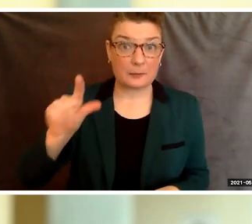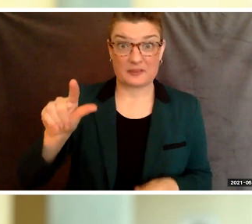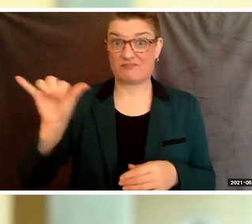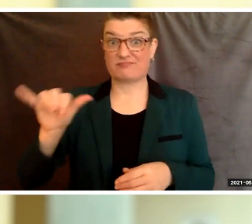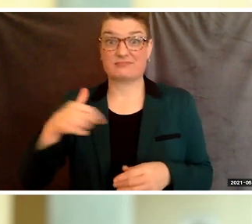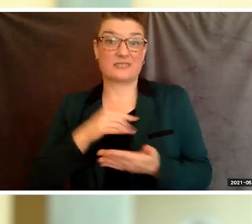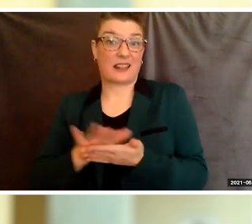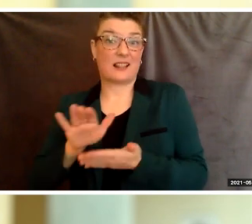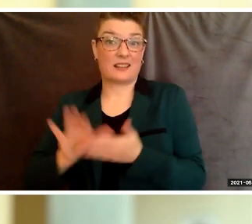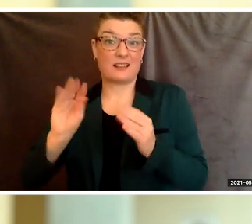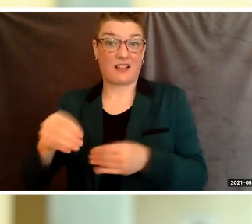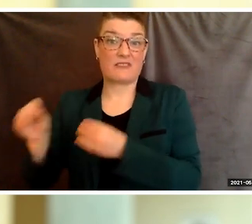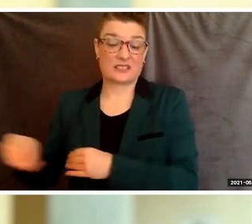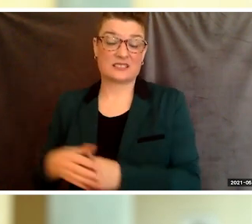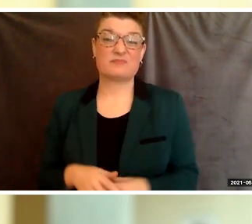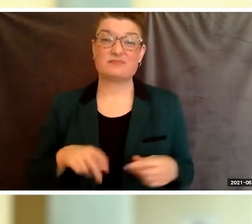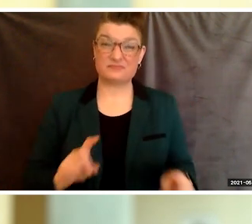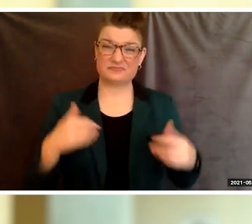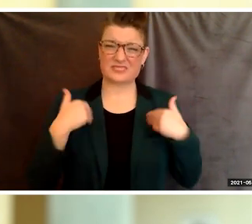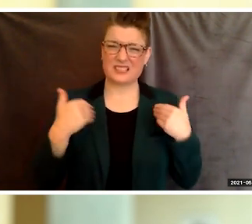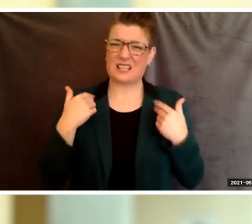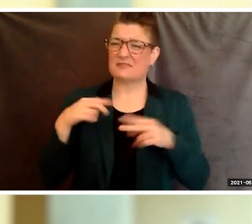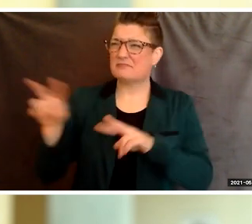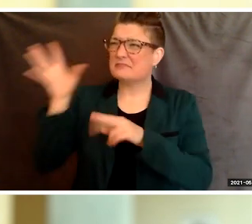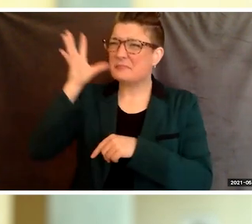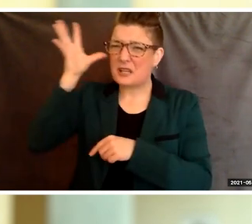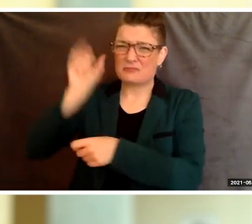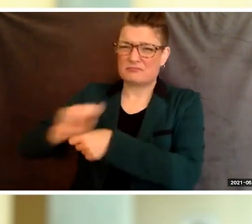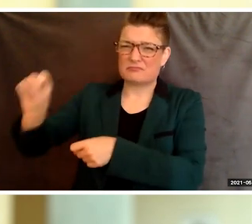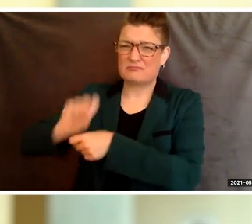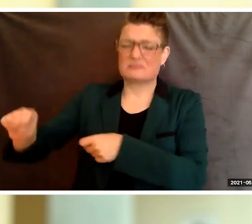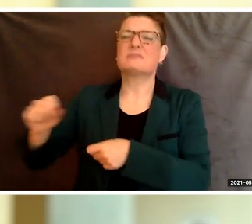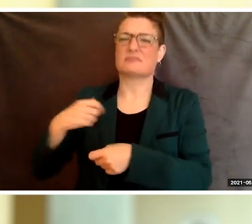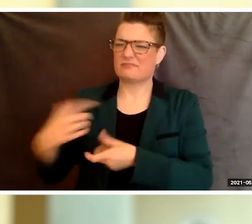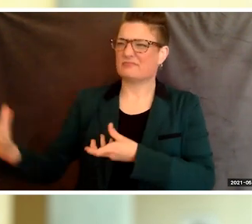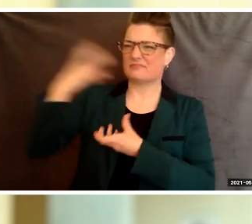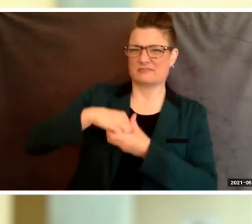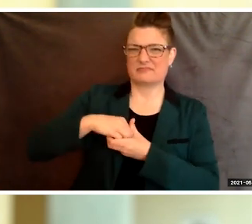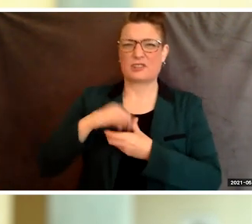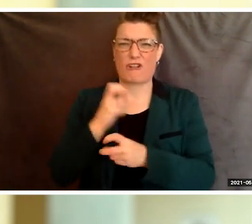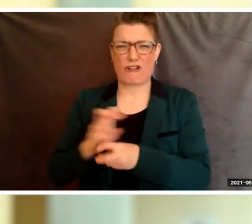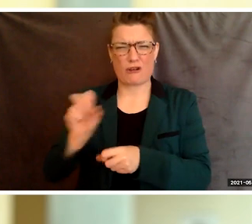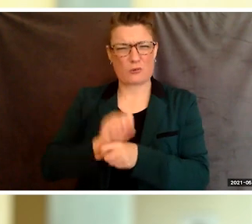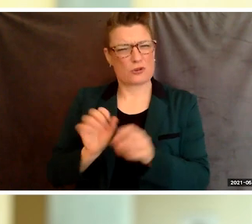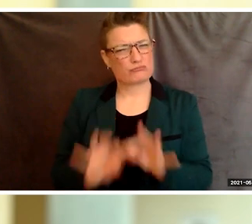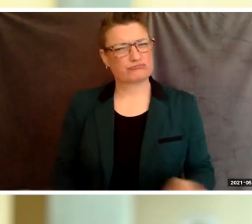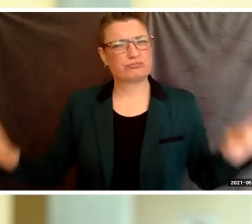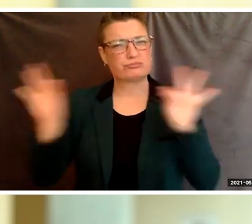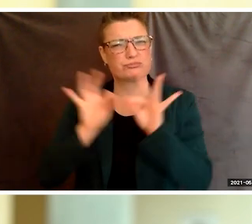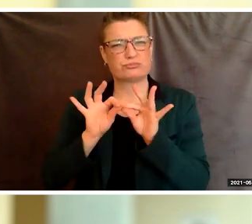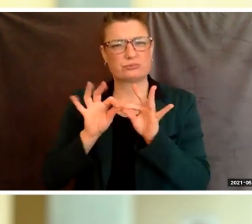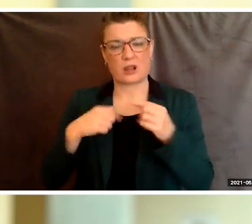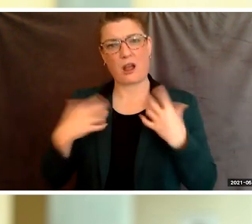At a young age, I learned the value of hard work. I saw how hard my parents worked and I wanted to make them proud.